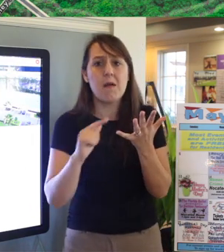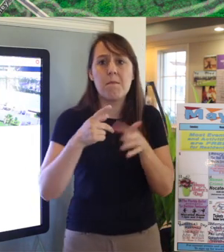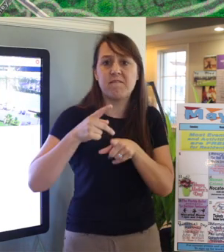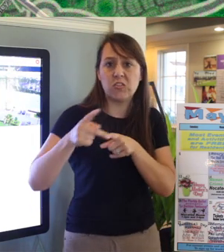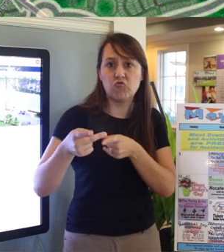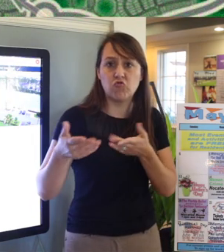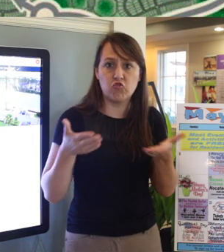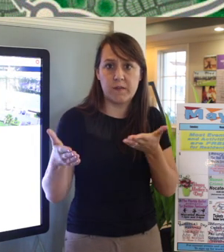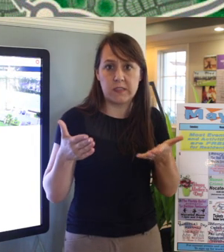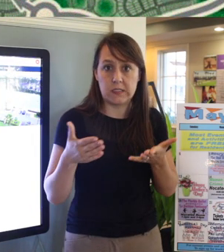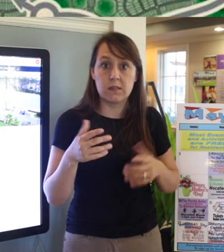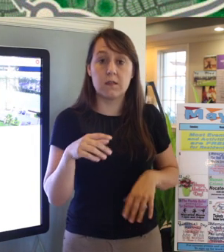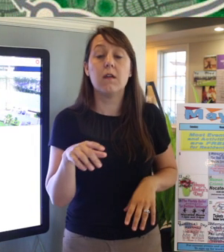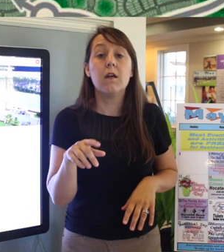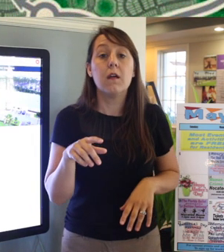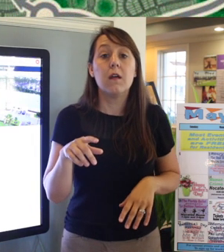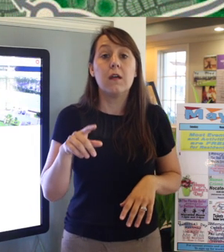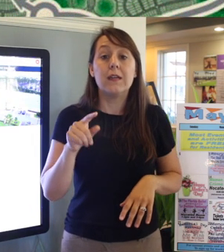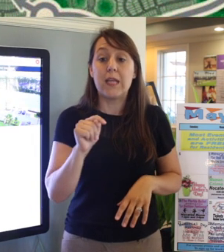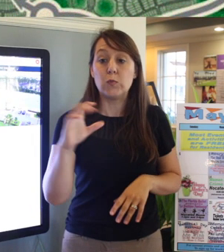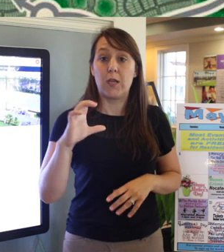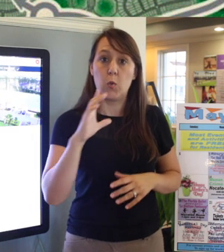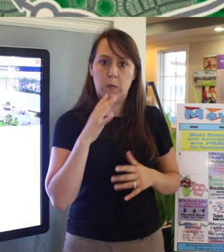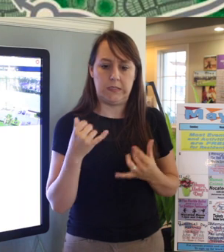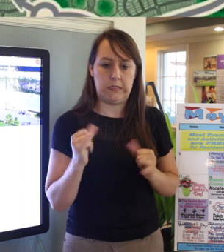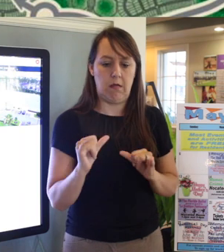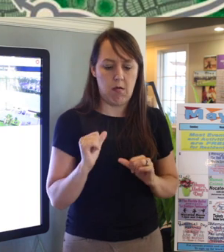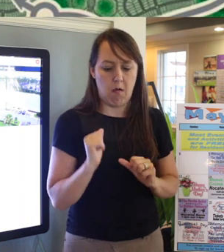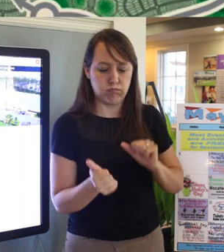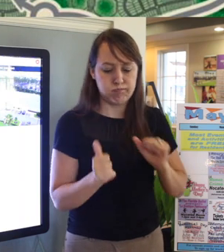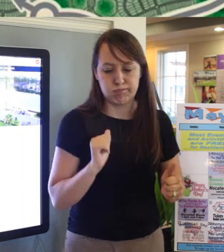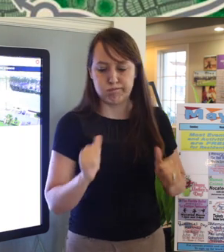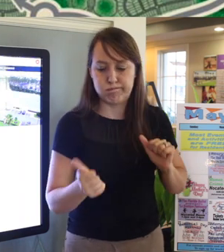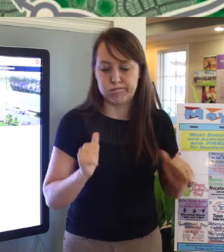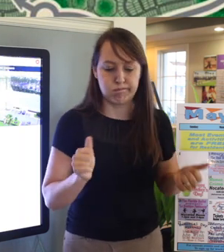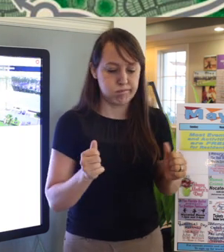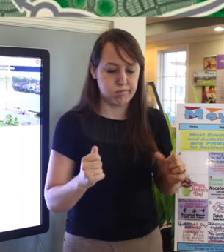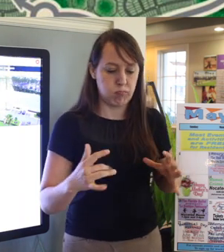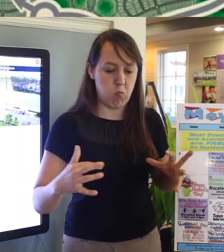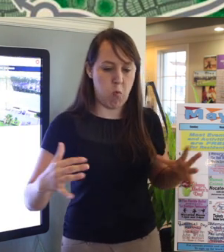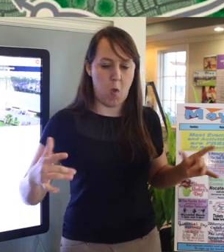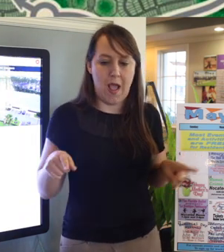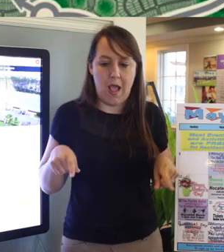the Town Center will continue to grow in as we continue to grow as a community